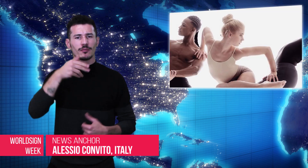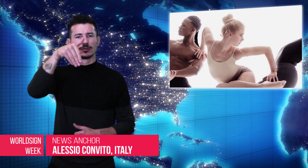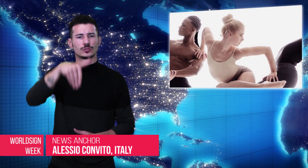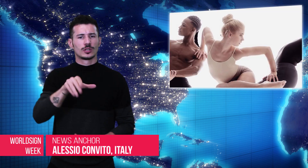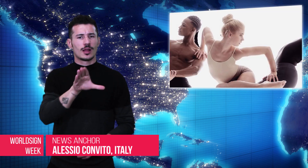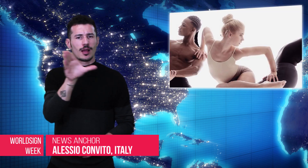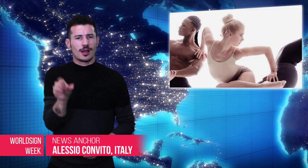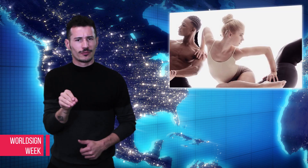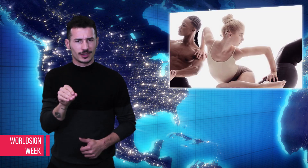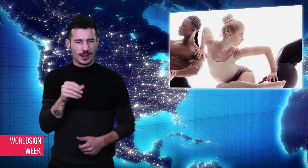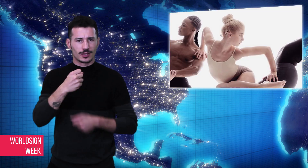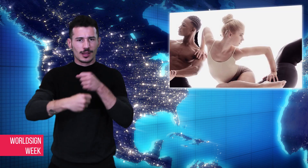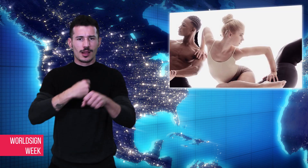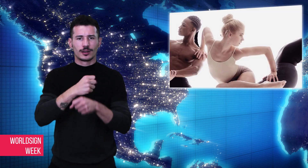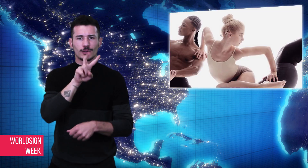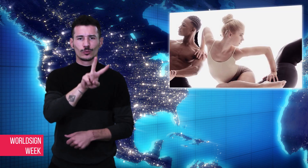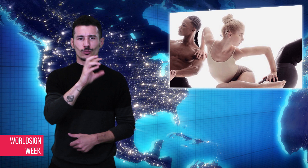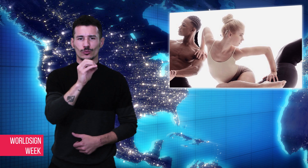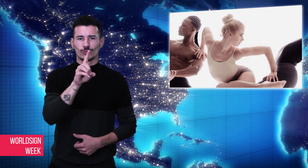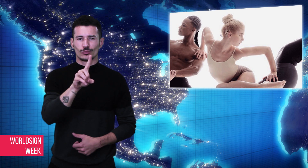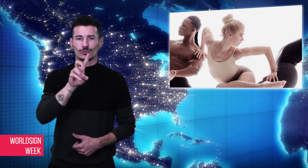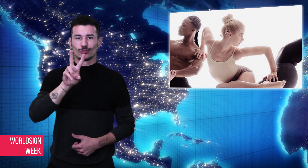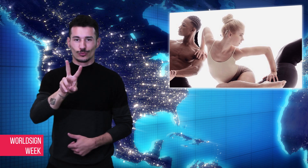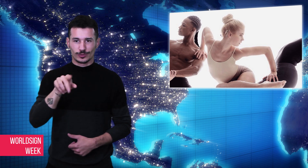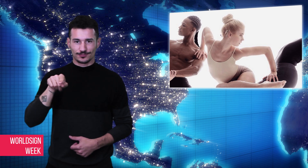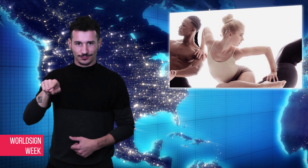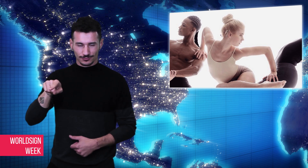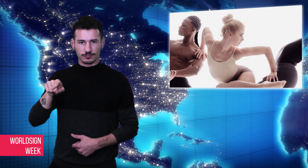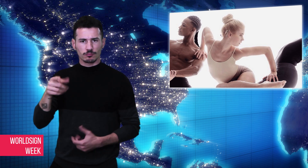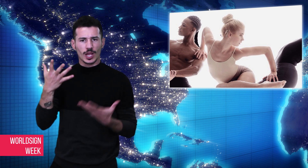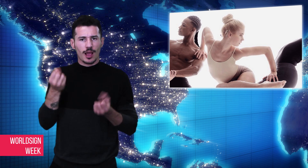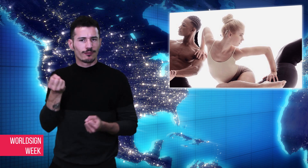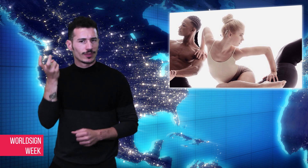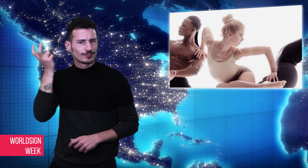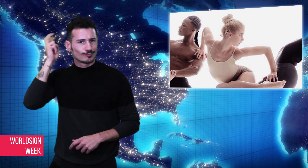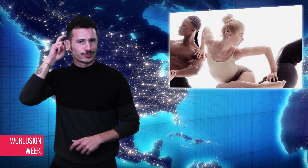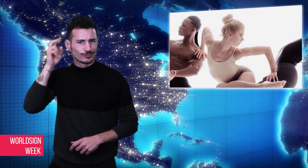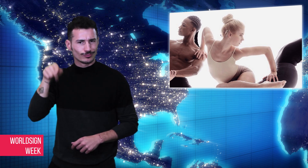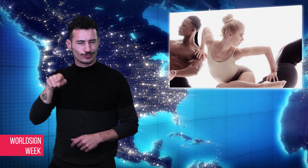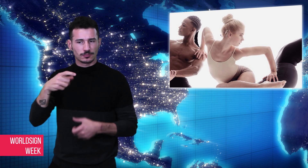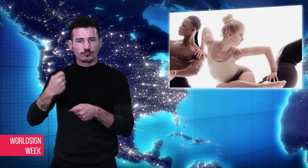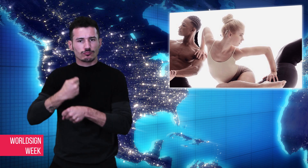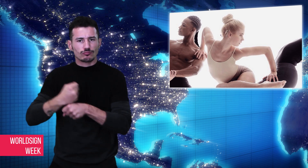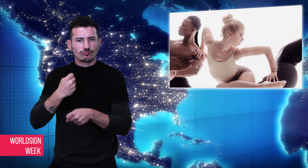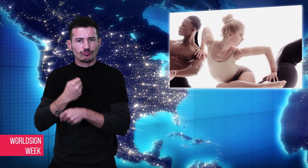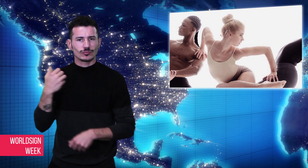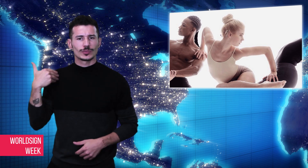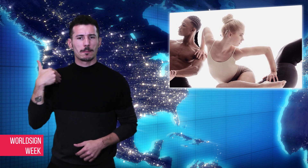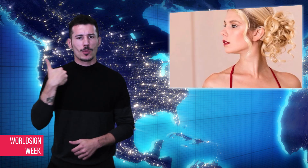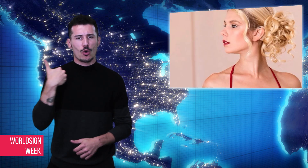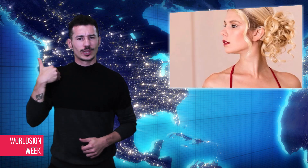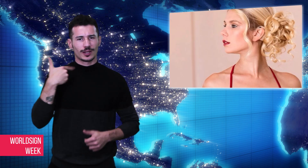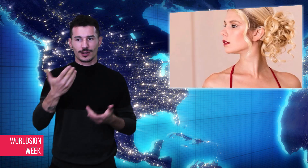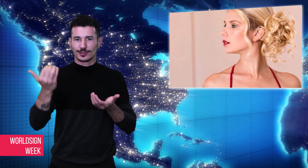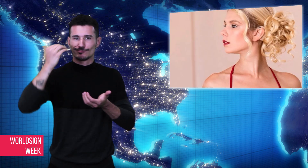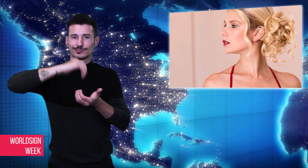with her cochlear implant for an international online commercial with